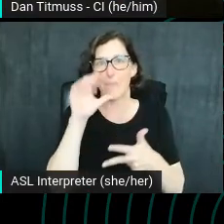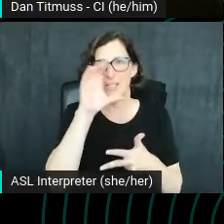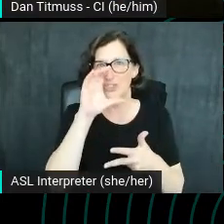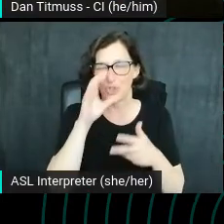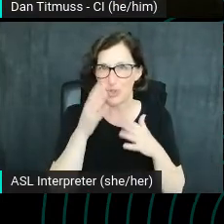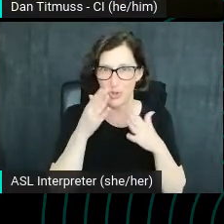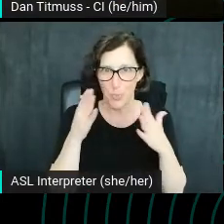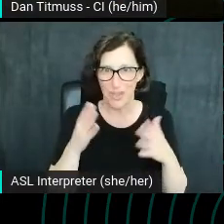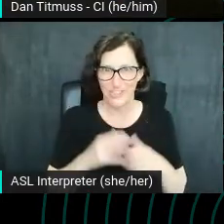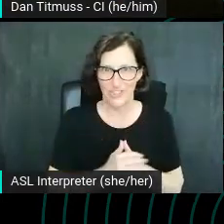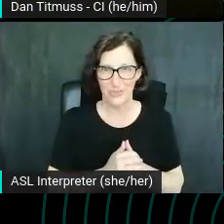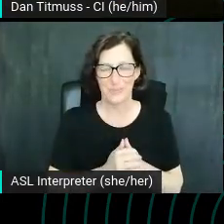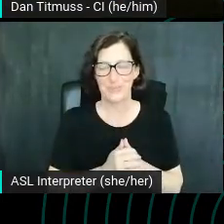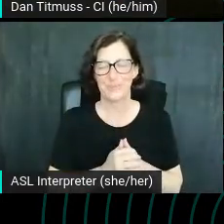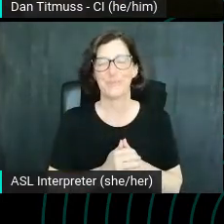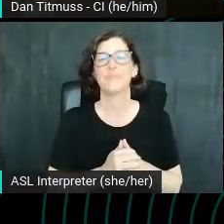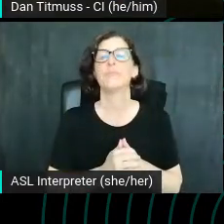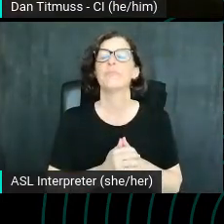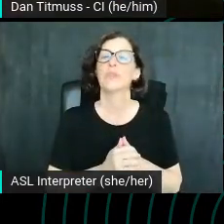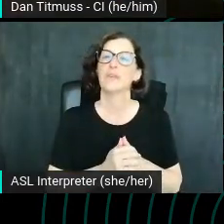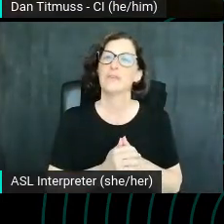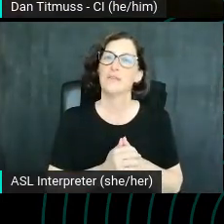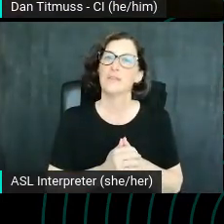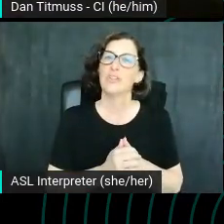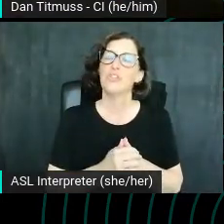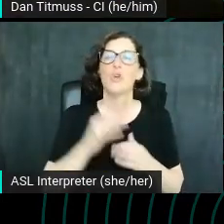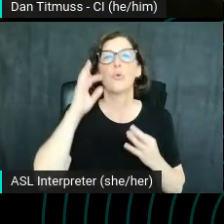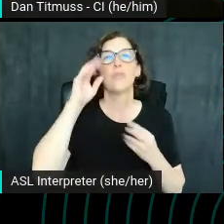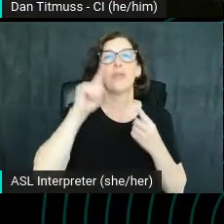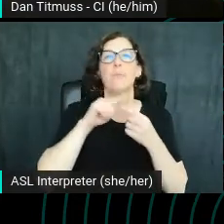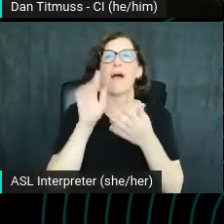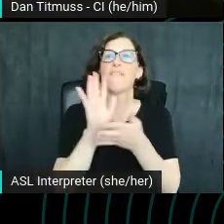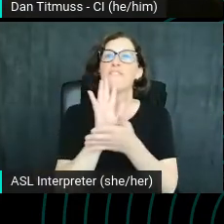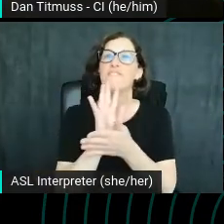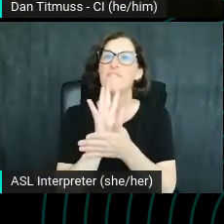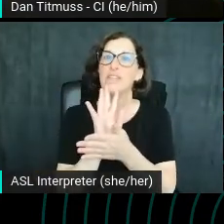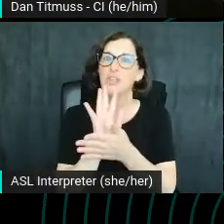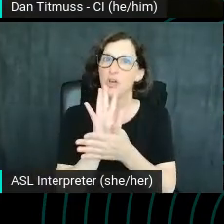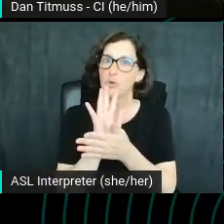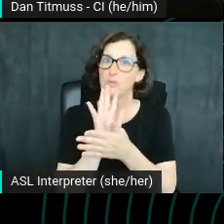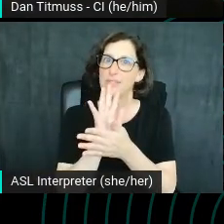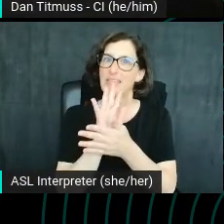So, let's think about videos in the form of targeted videos.